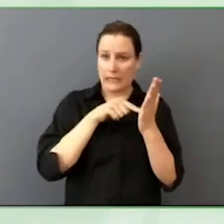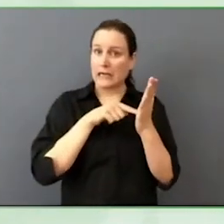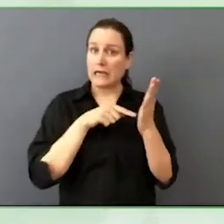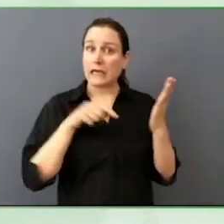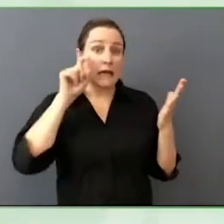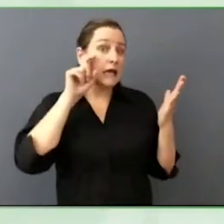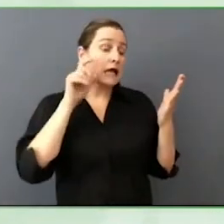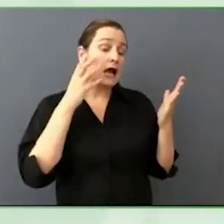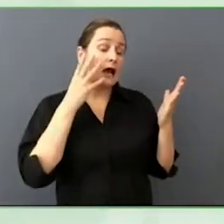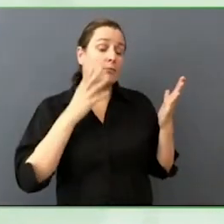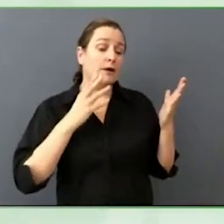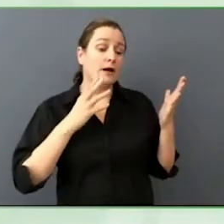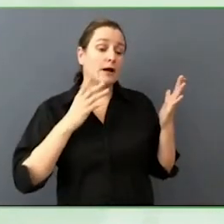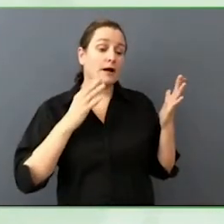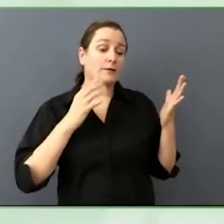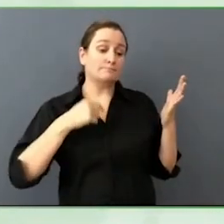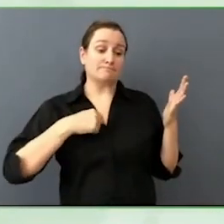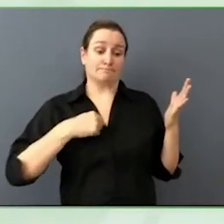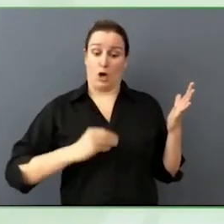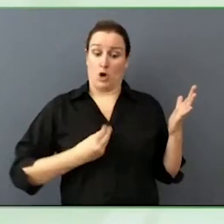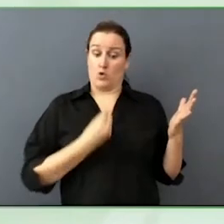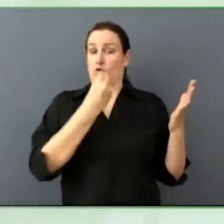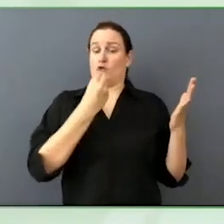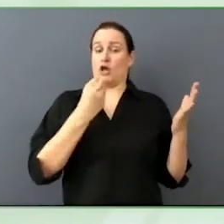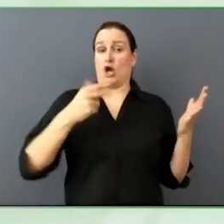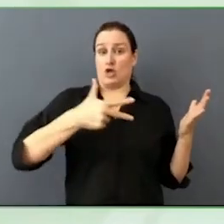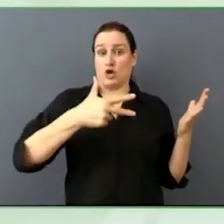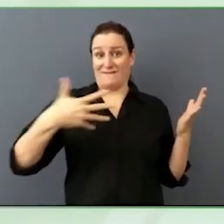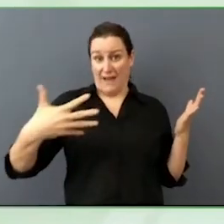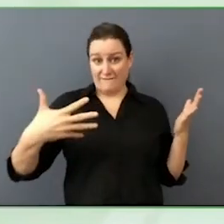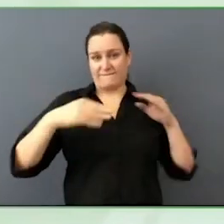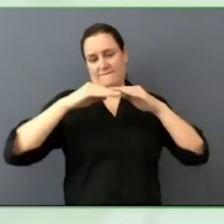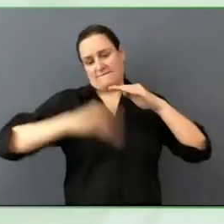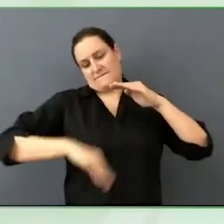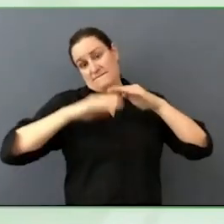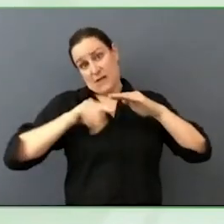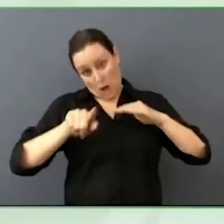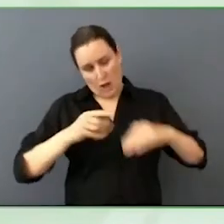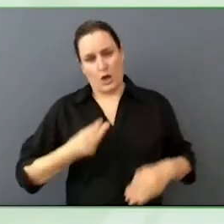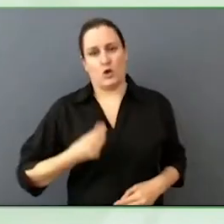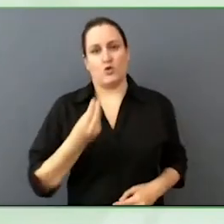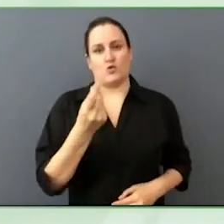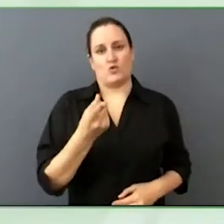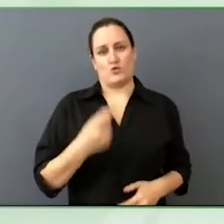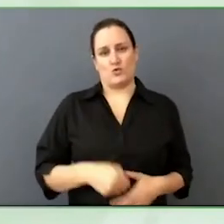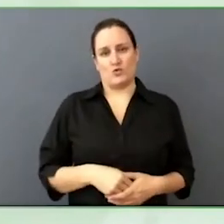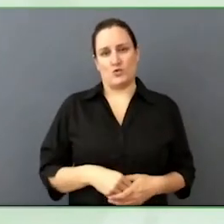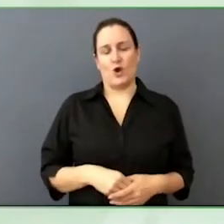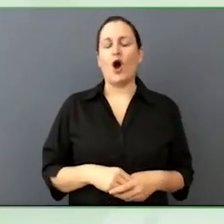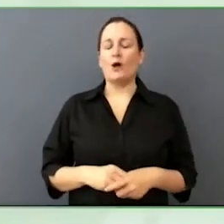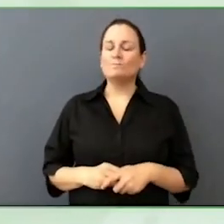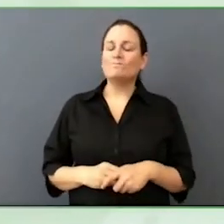What advice do you have for young people all over the world. Younger people that want to join, they want to make a difference.